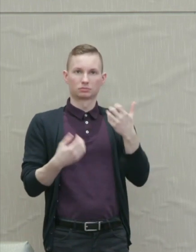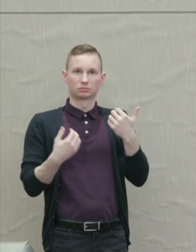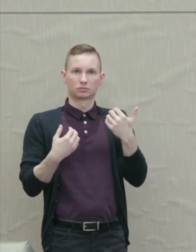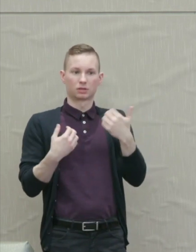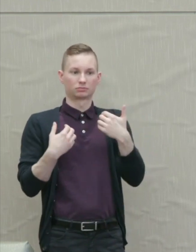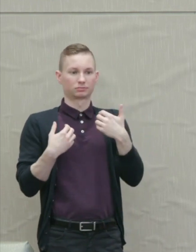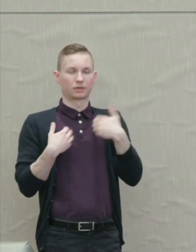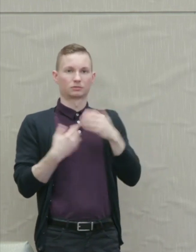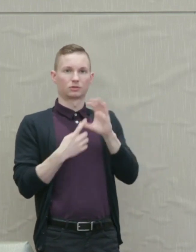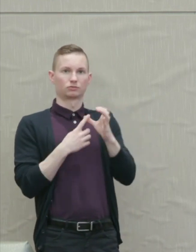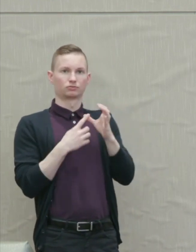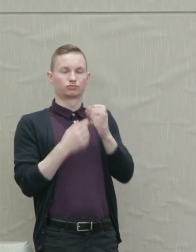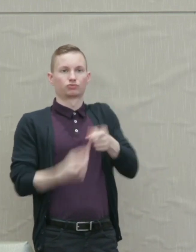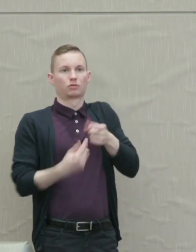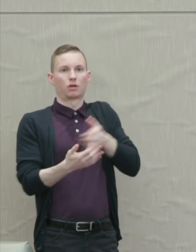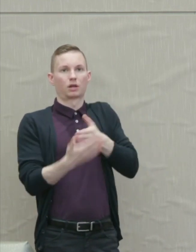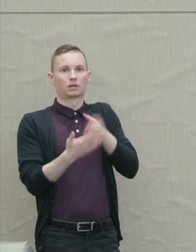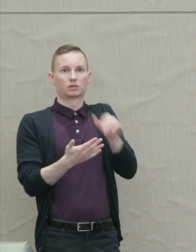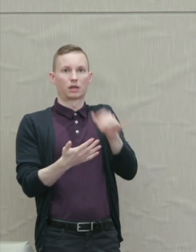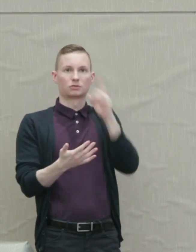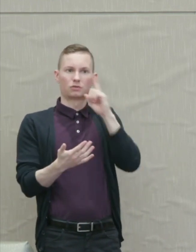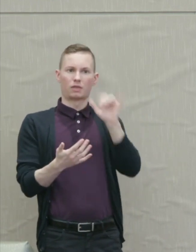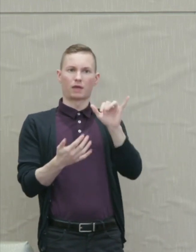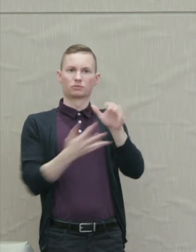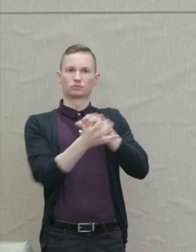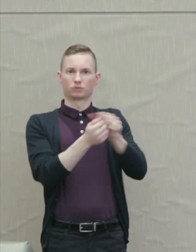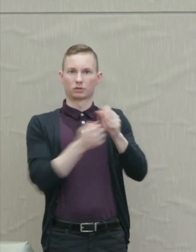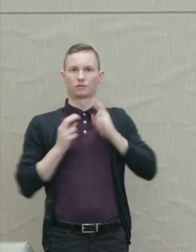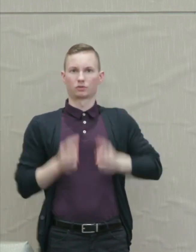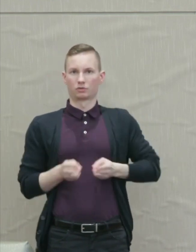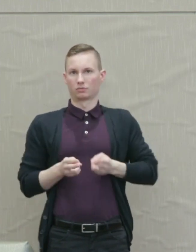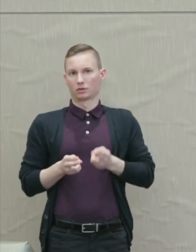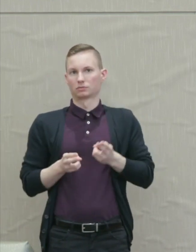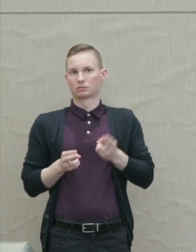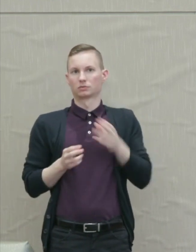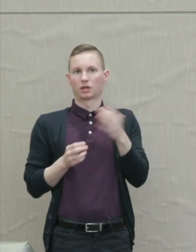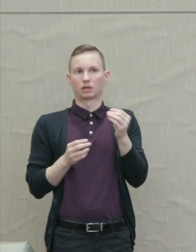seeing it as destructive of human wellbeing and democratic institutions.